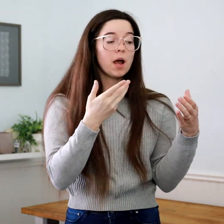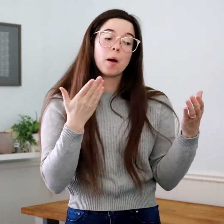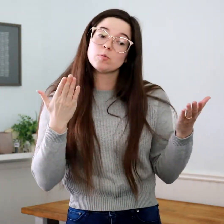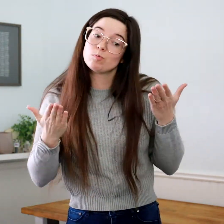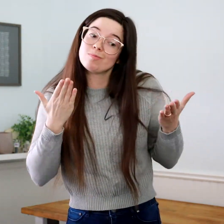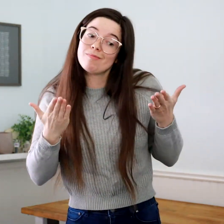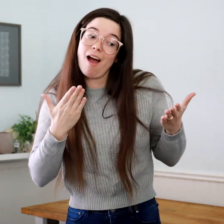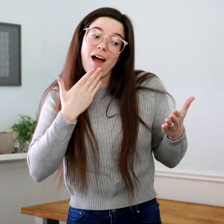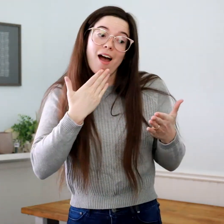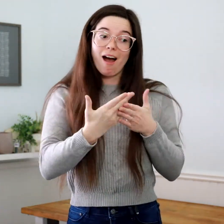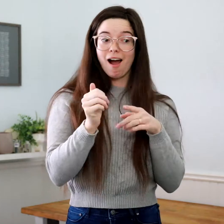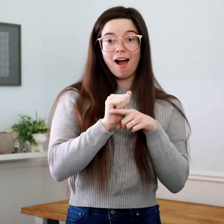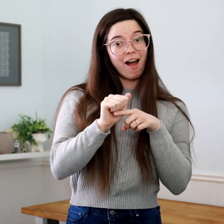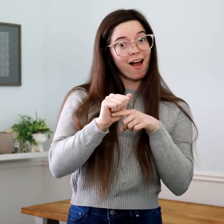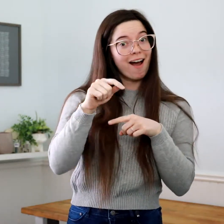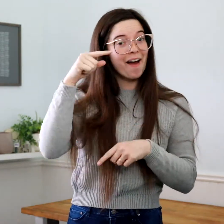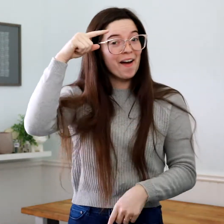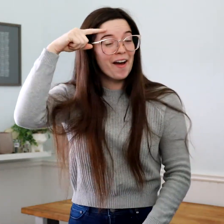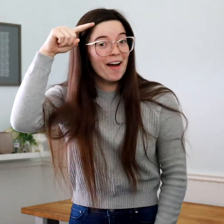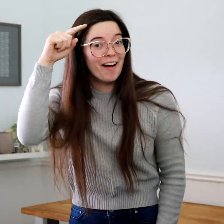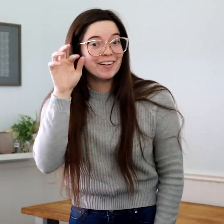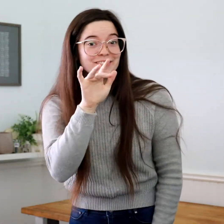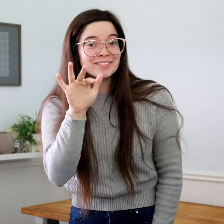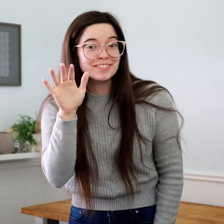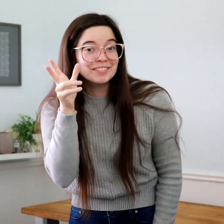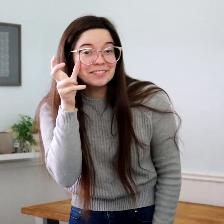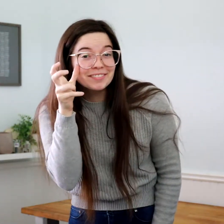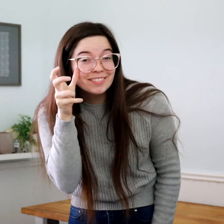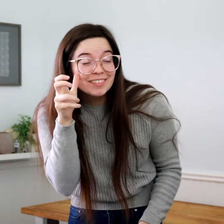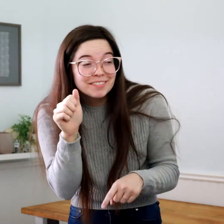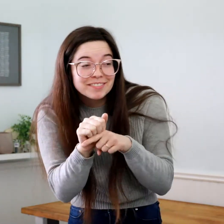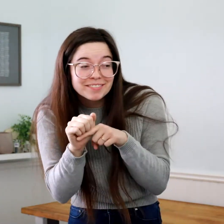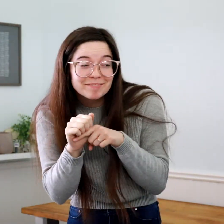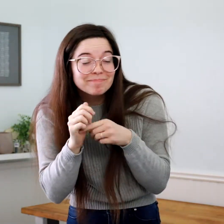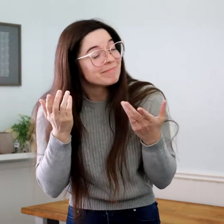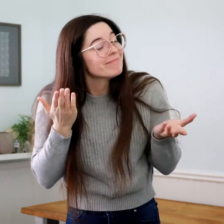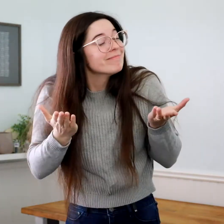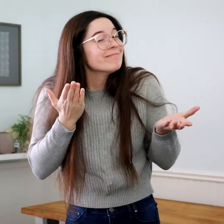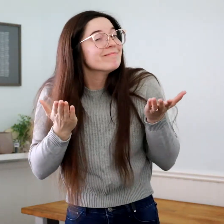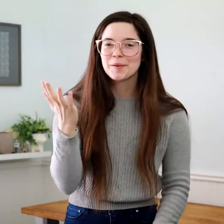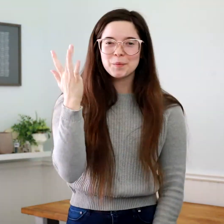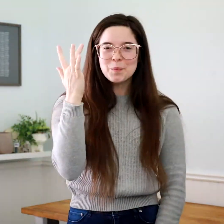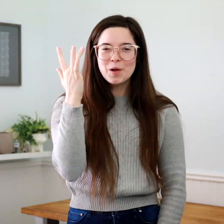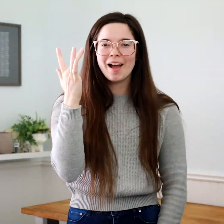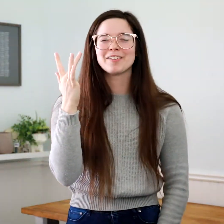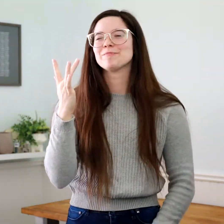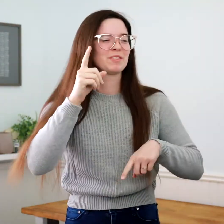Maybe these would be good receptive practice?? Why, you ask?